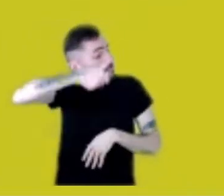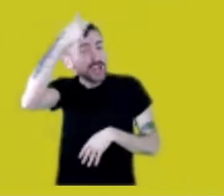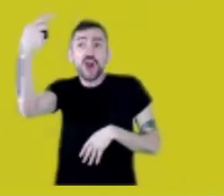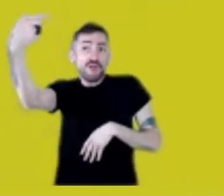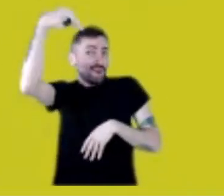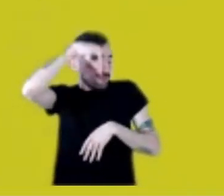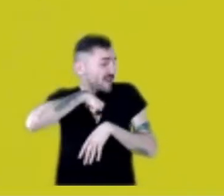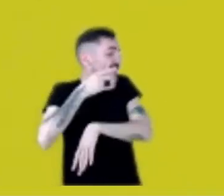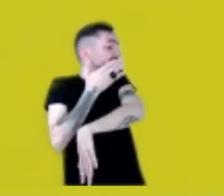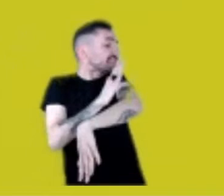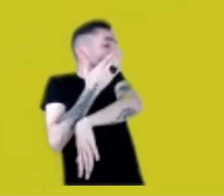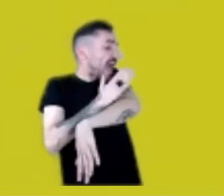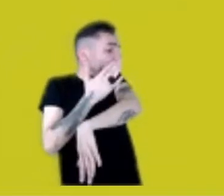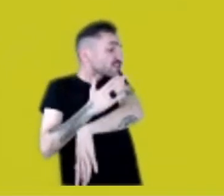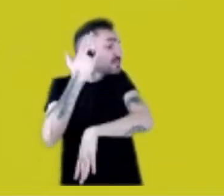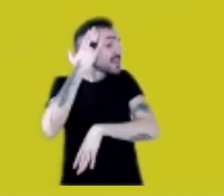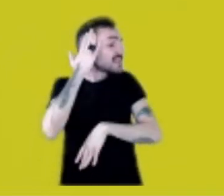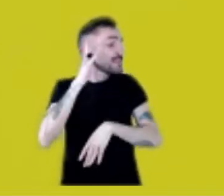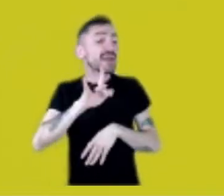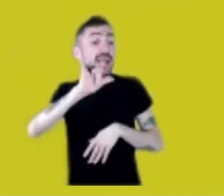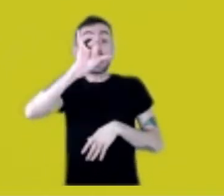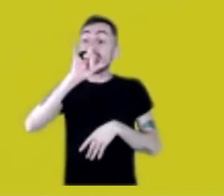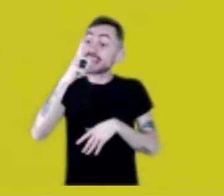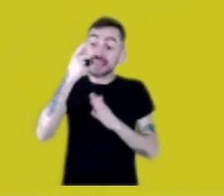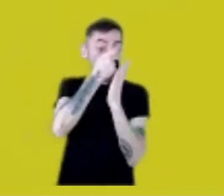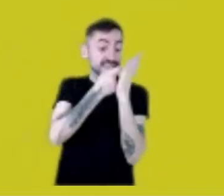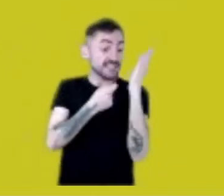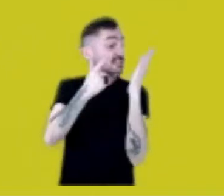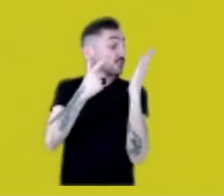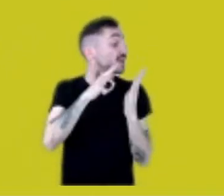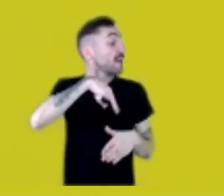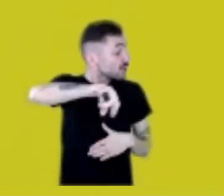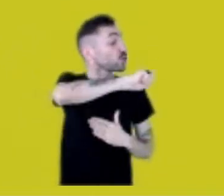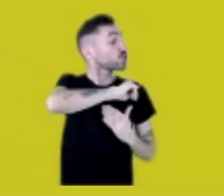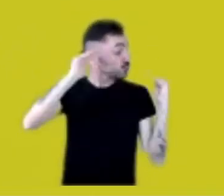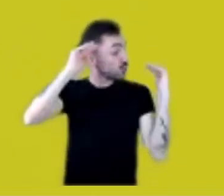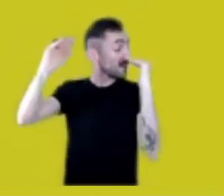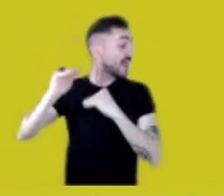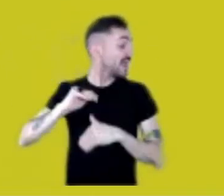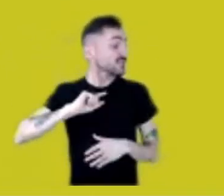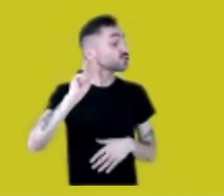to learn about laws that aren’t written, but that everyone obeys, everyone respects.”